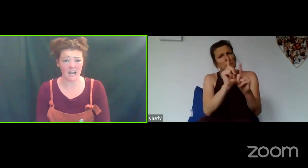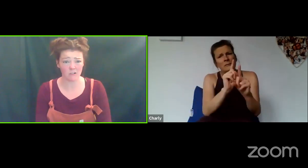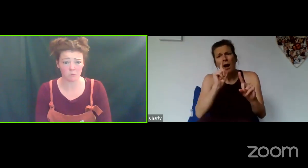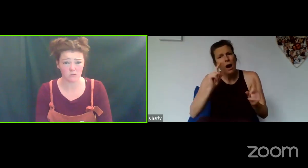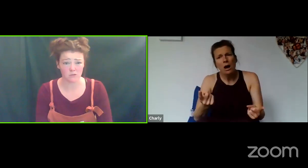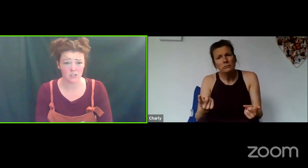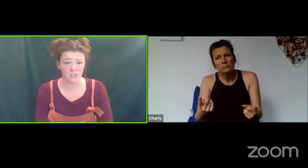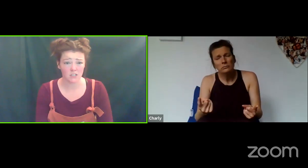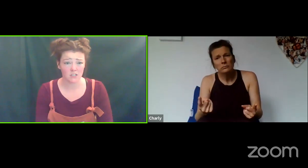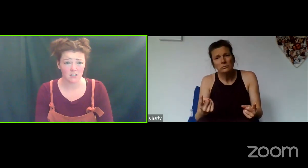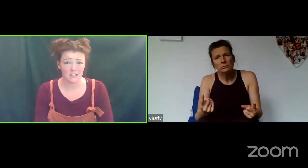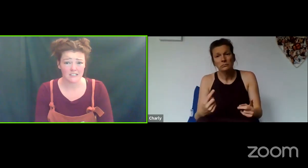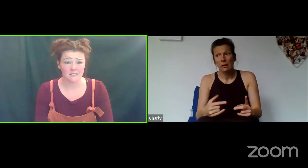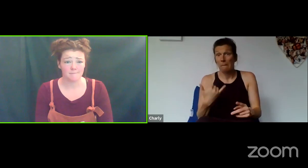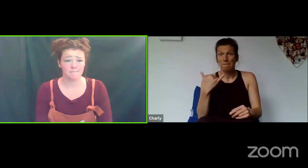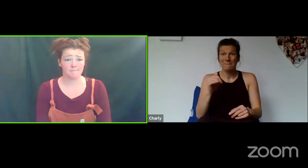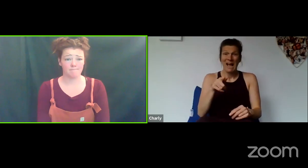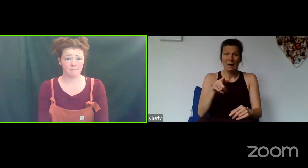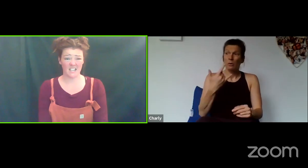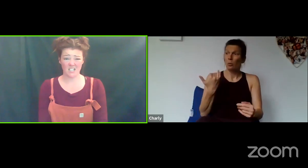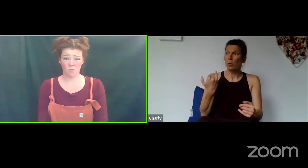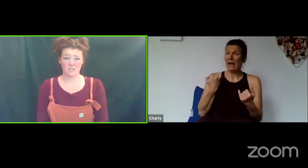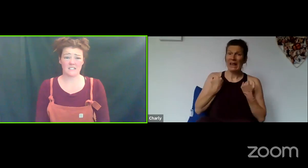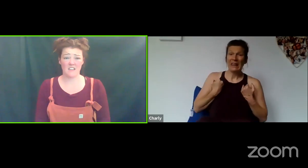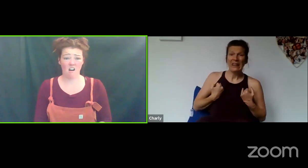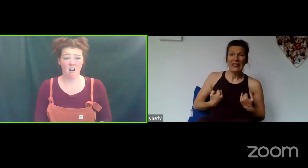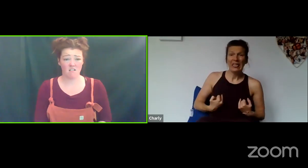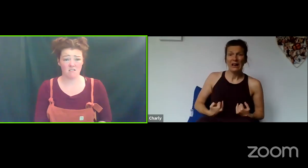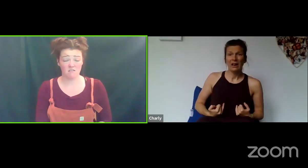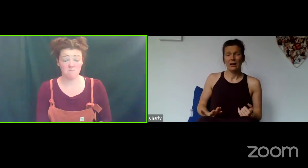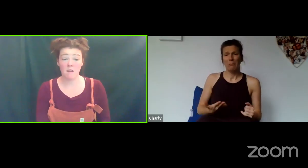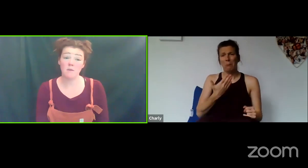terrible... but they don't want to say they can't.